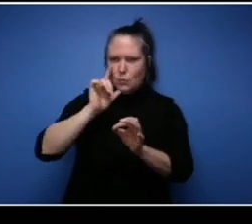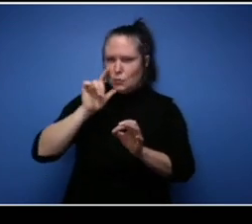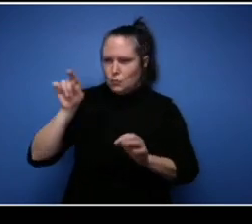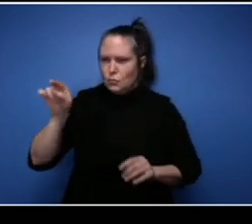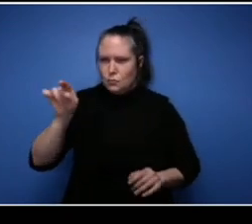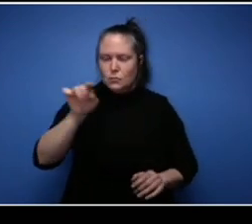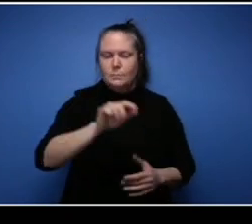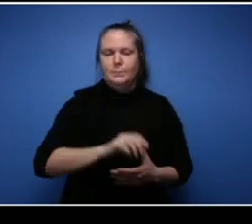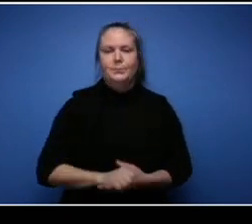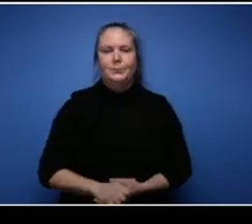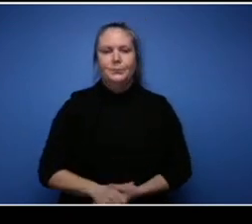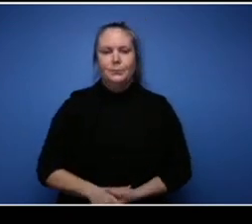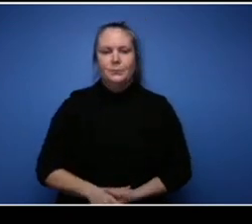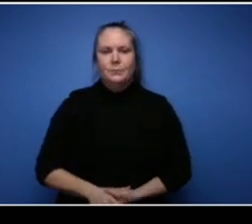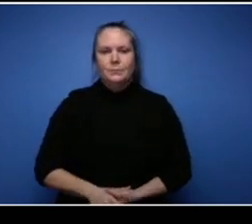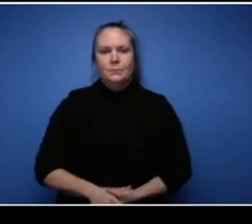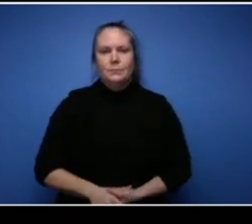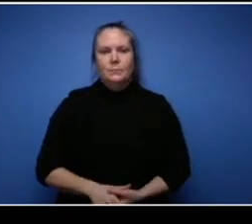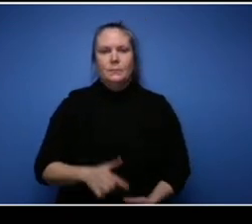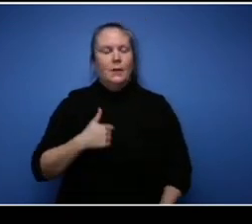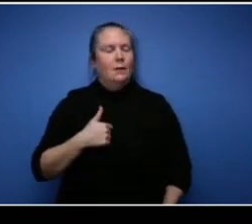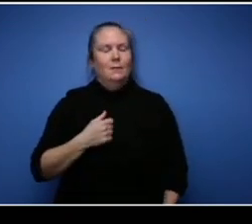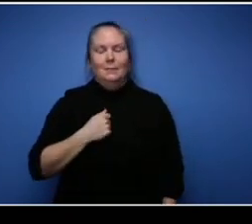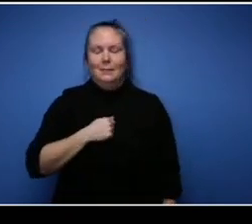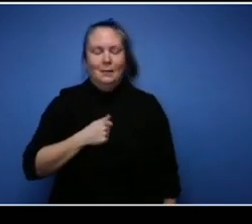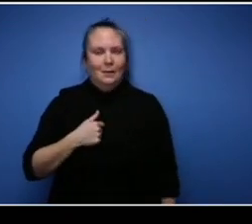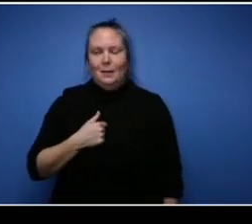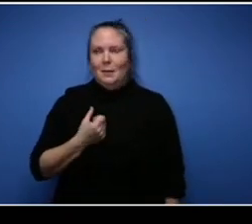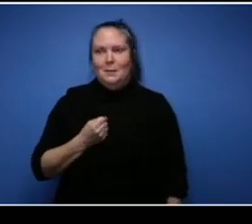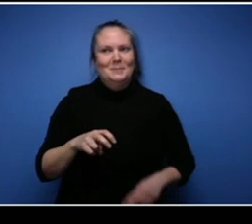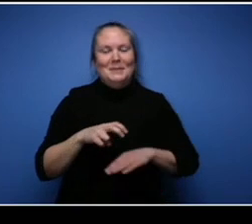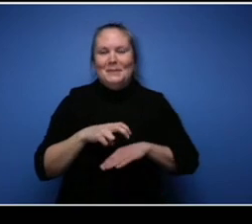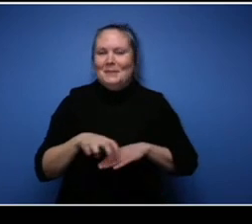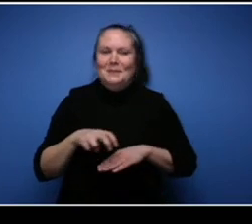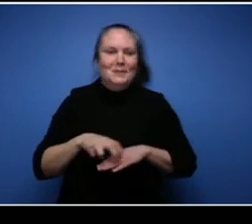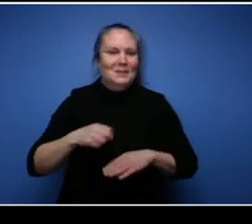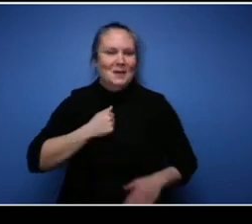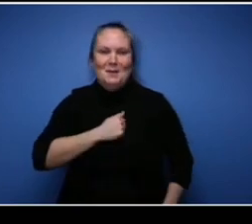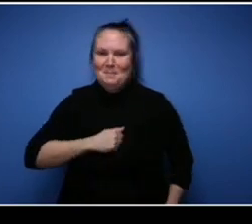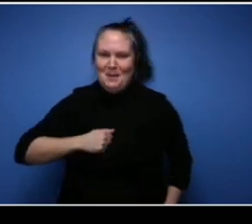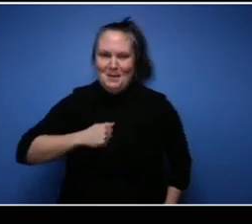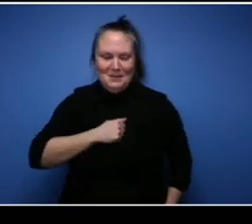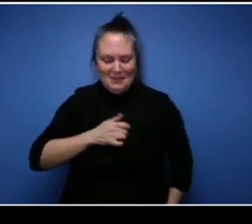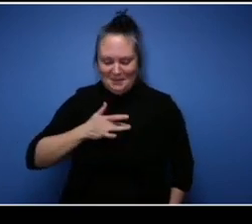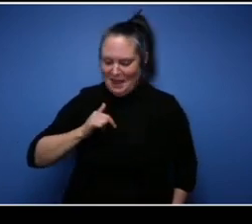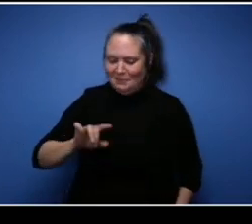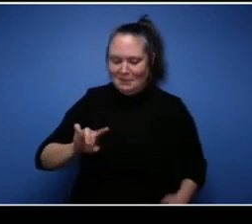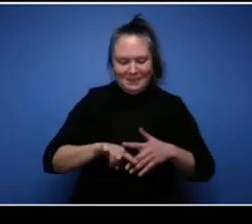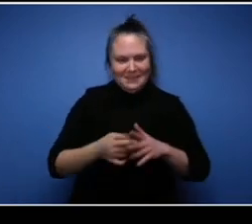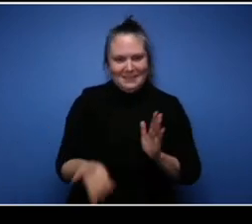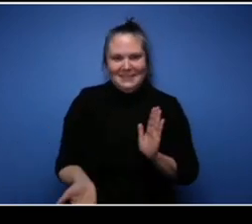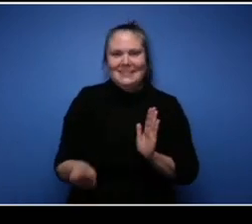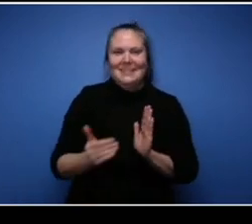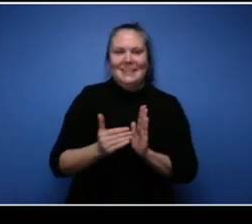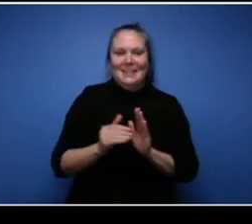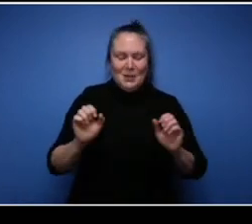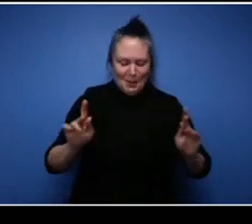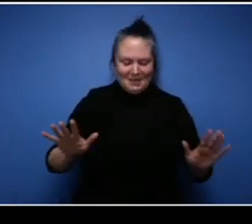um I am so nervous I apologize so I'll have to start this again and okay so for anyone